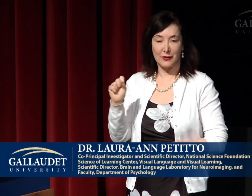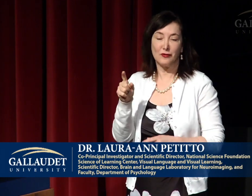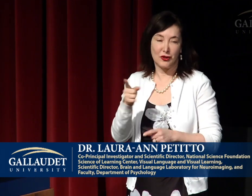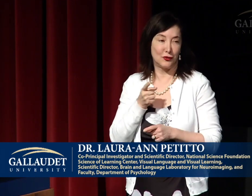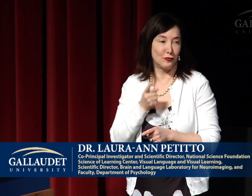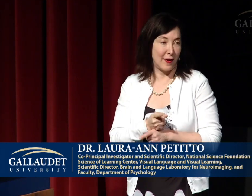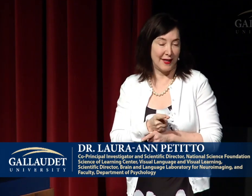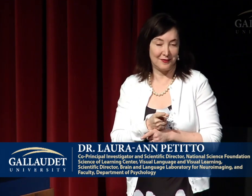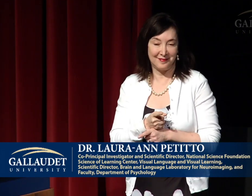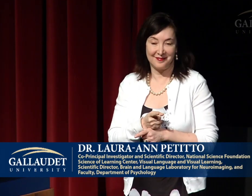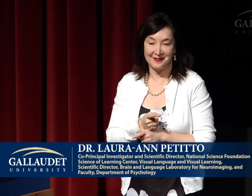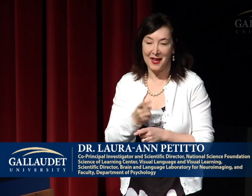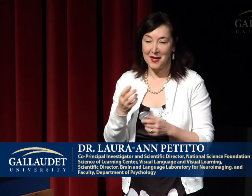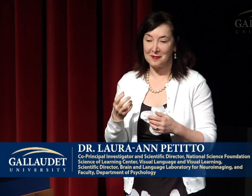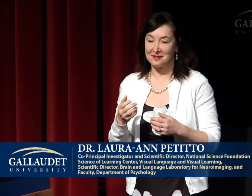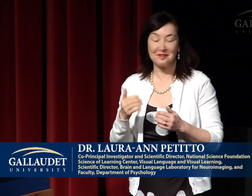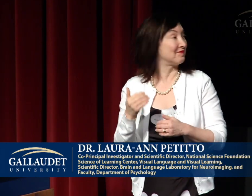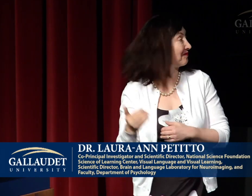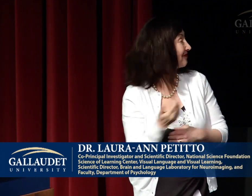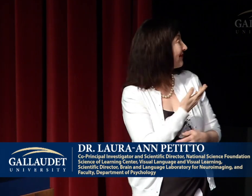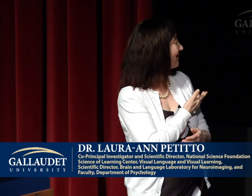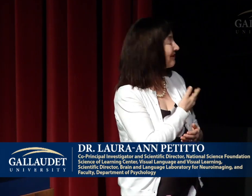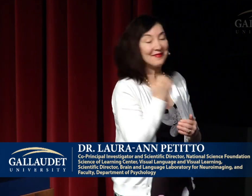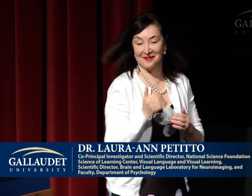She's certainly right.